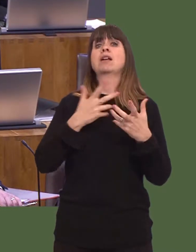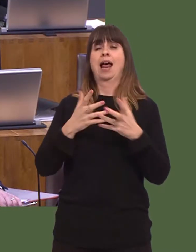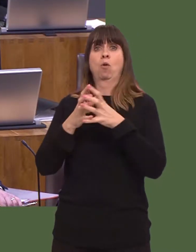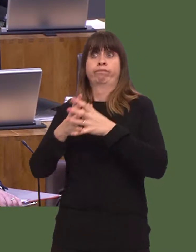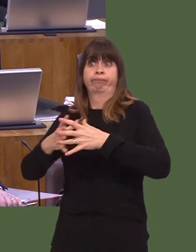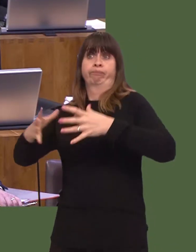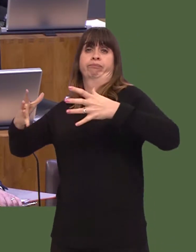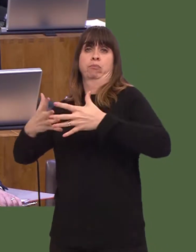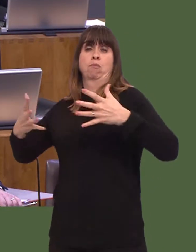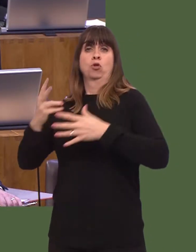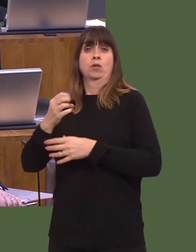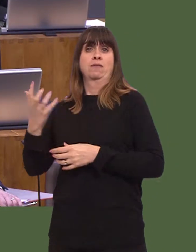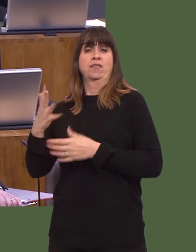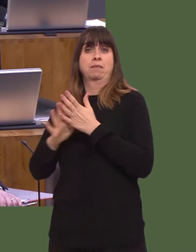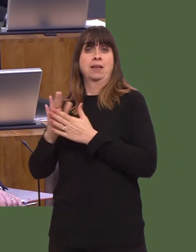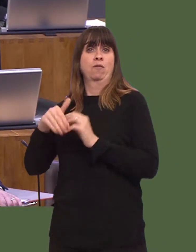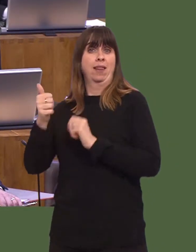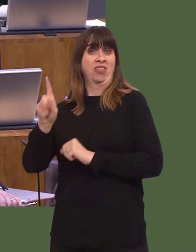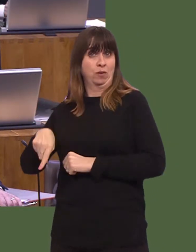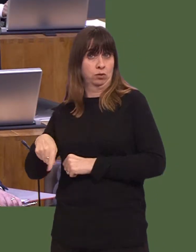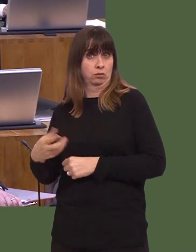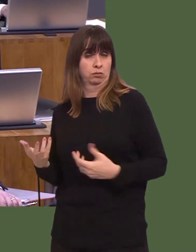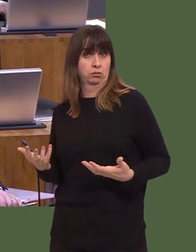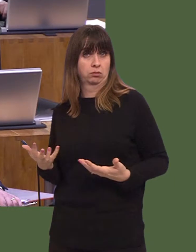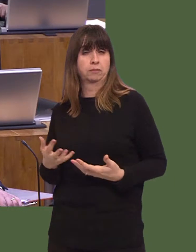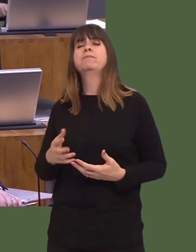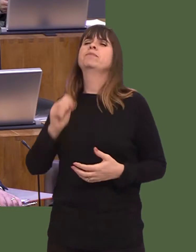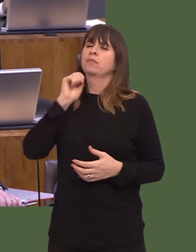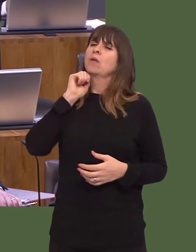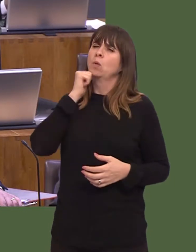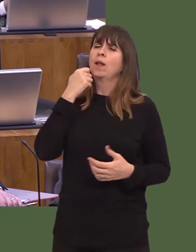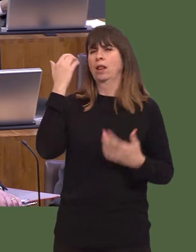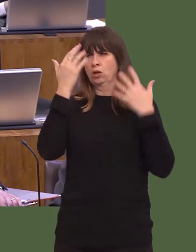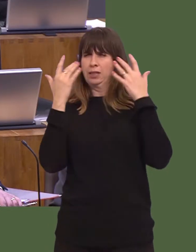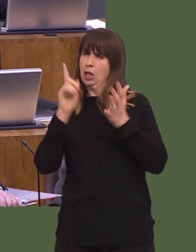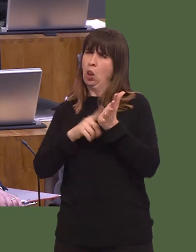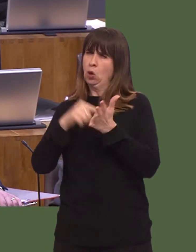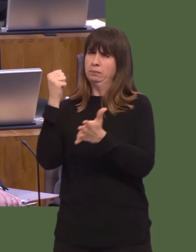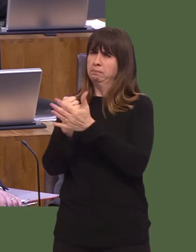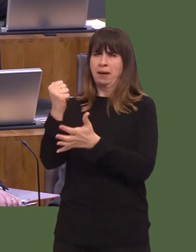But of course, we will consider the figures that have been issued by Lloyds Bank to see